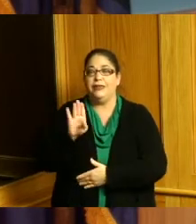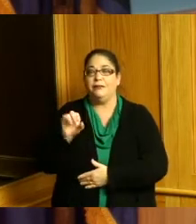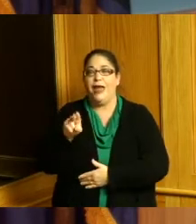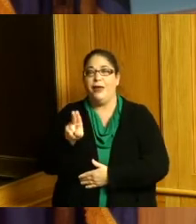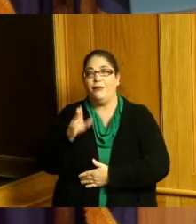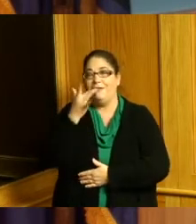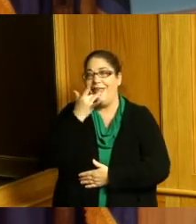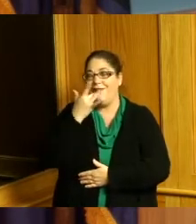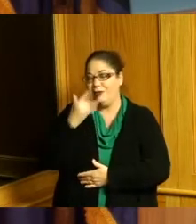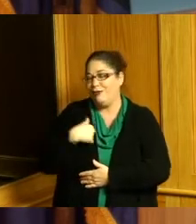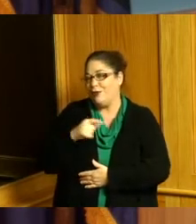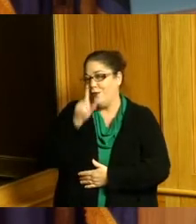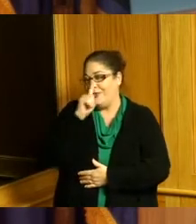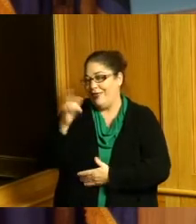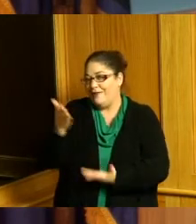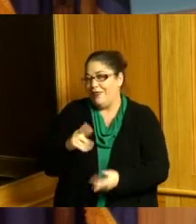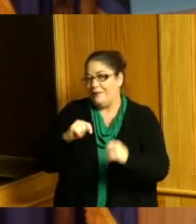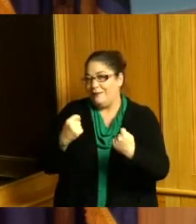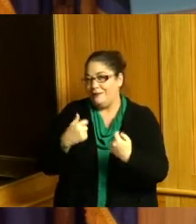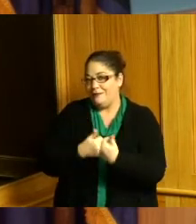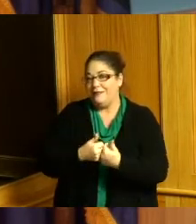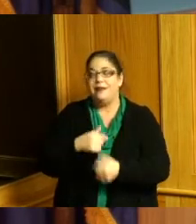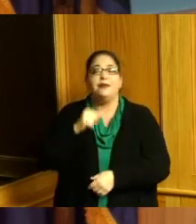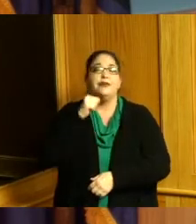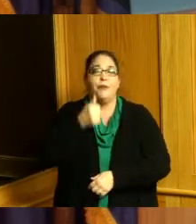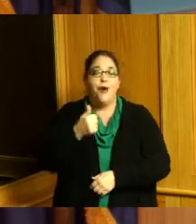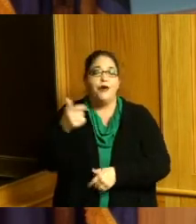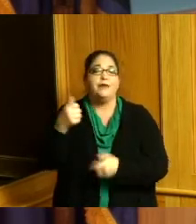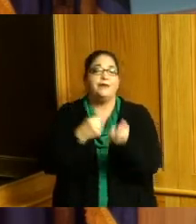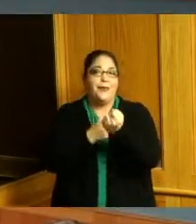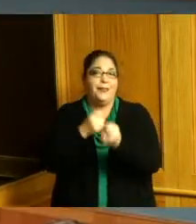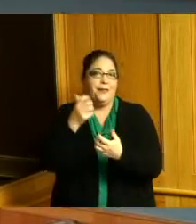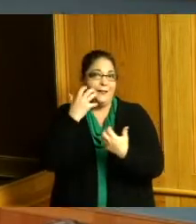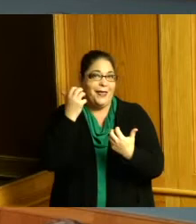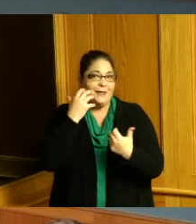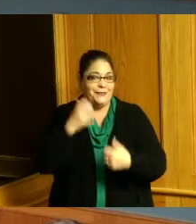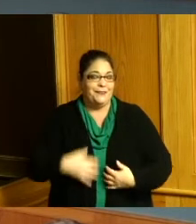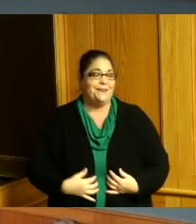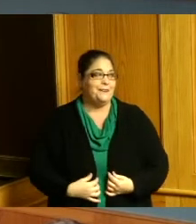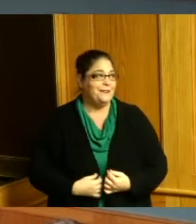wear the orange wherever you are tomorrow thank you thank you Commissioner Driehaus